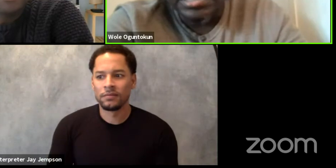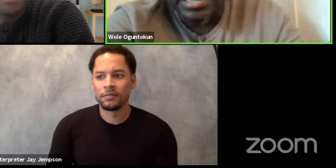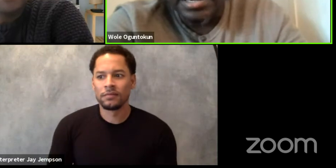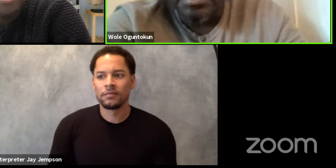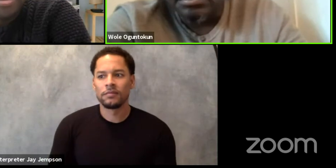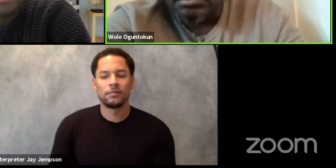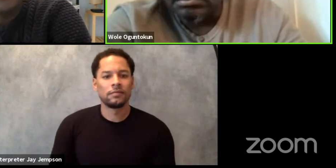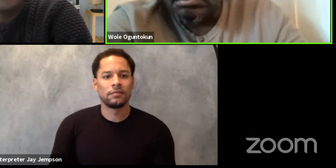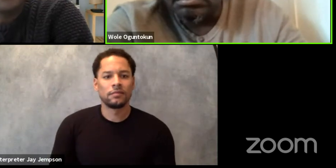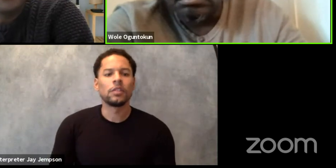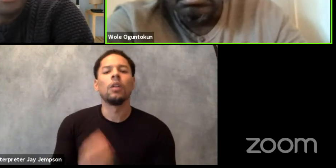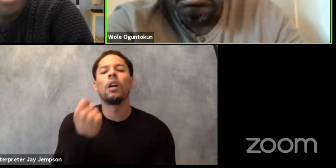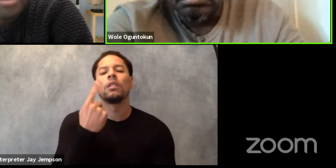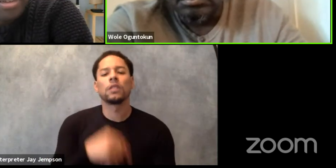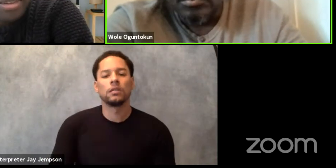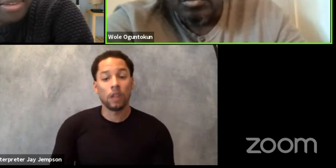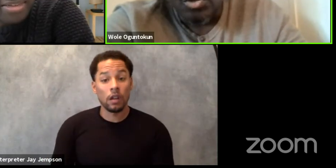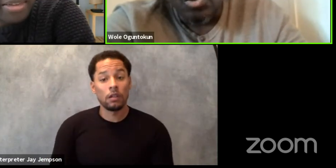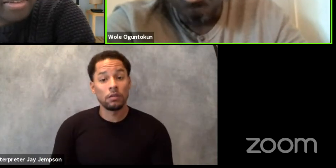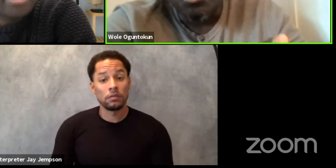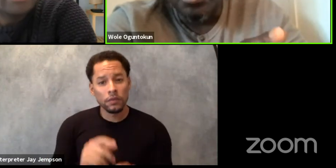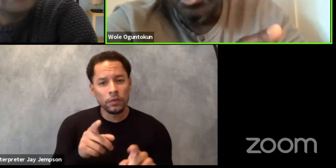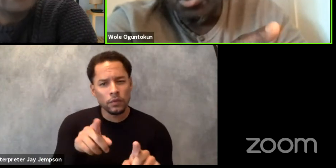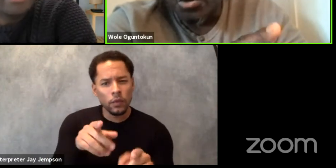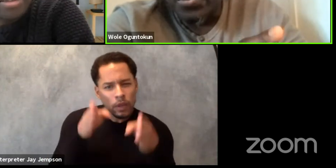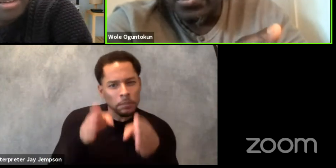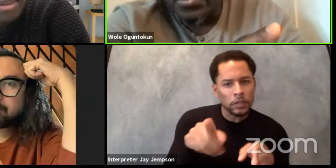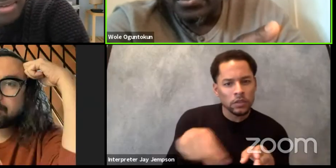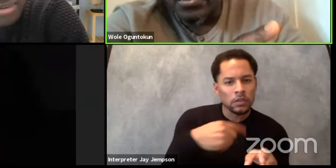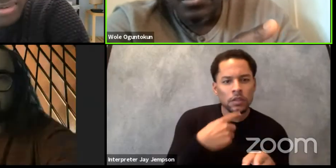There's Adham who's from North Africa,